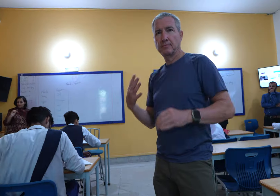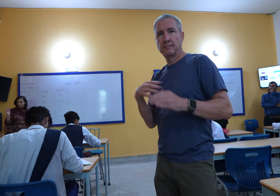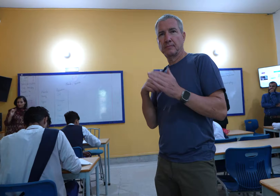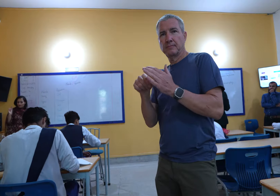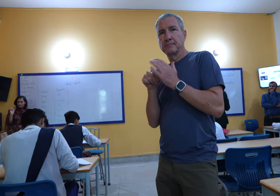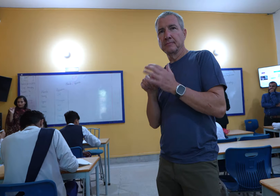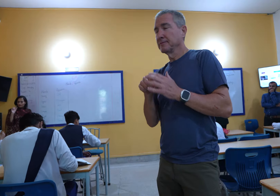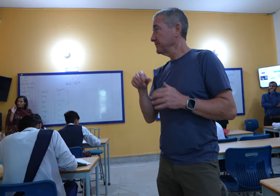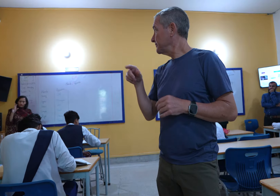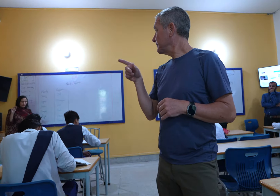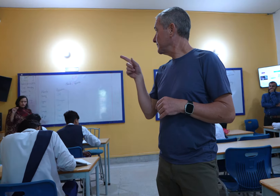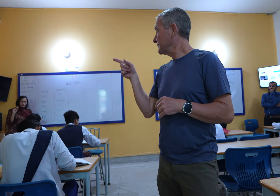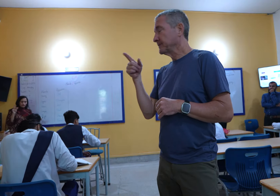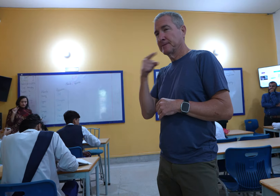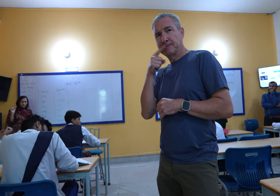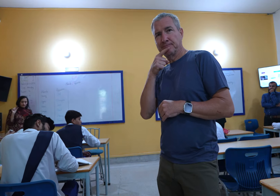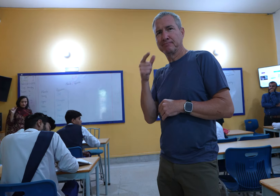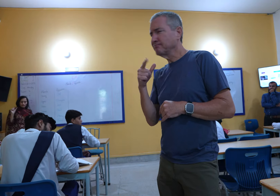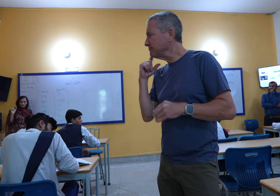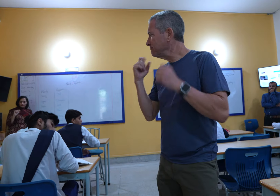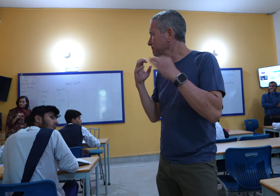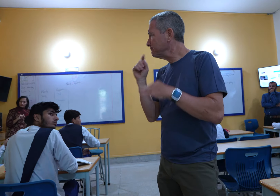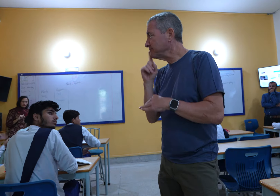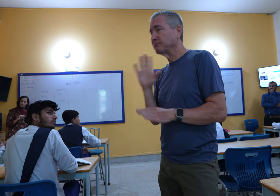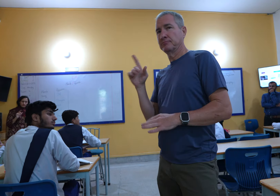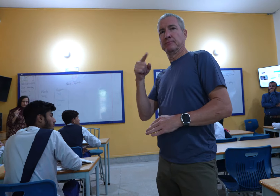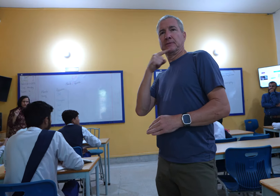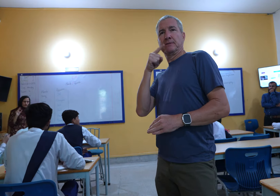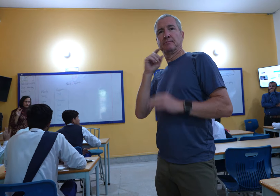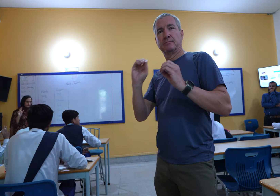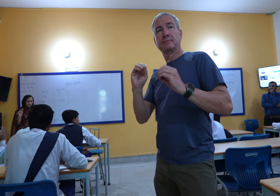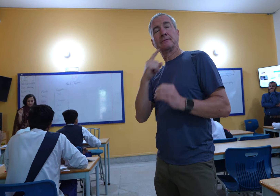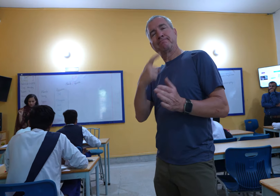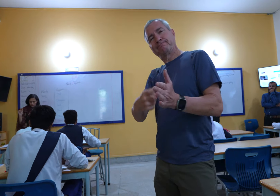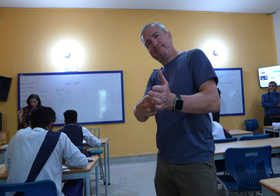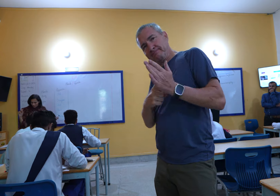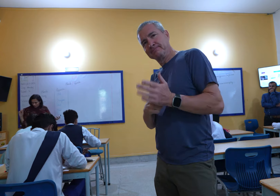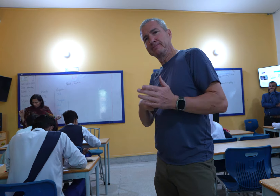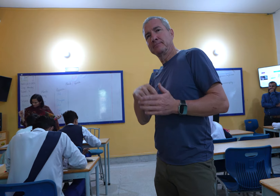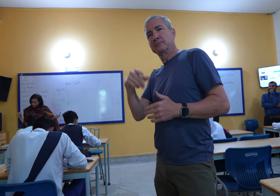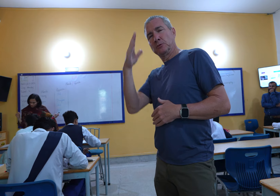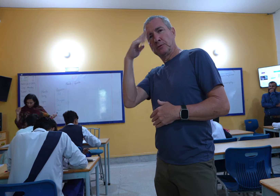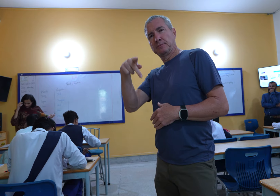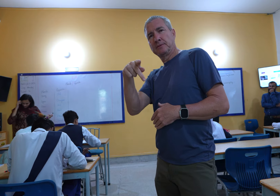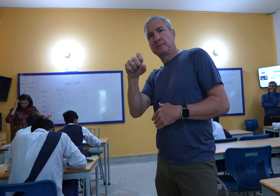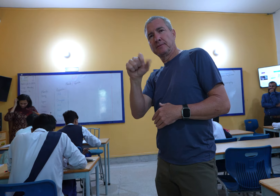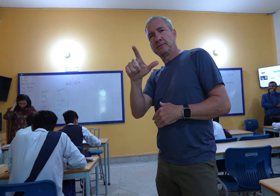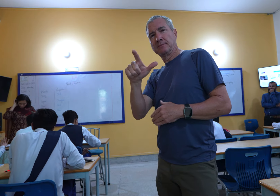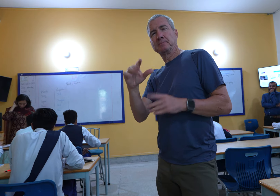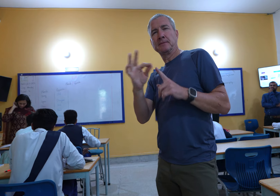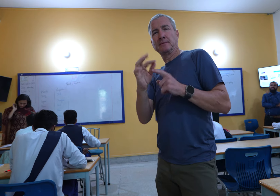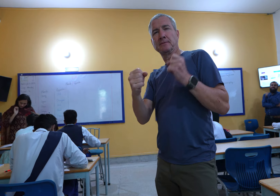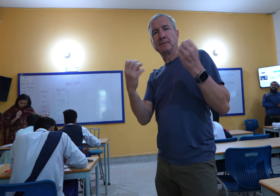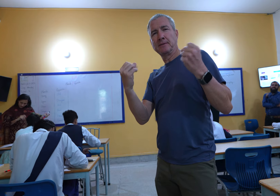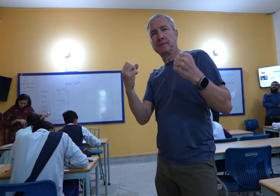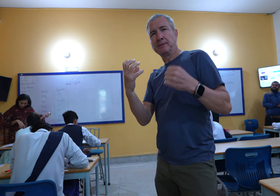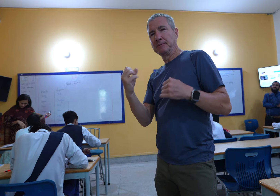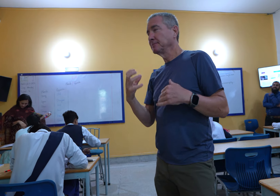I’m impressed. I wasn’t sure if the teachers are Deaf or hearing, this teacher is hearing. But Pakistani Sign Language (PSL)